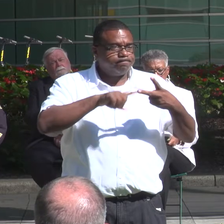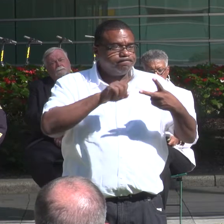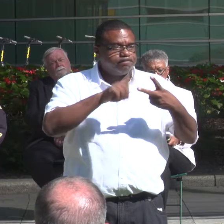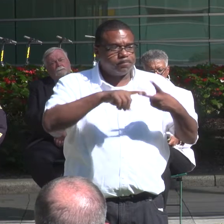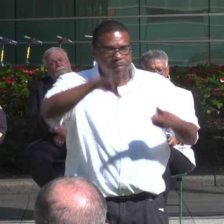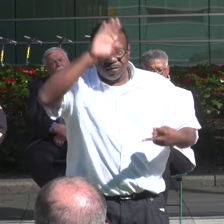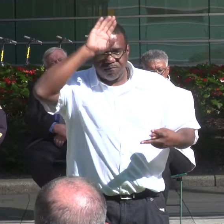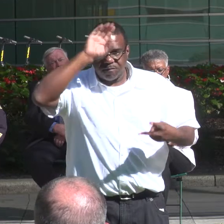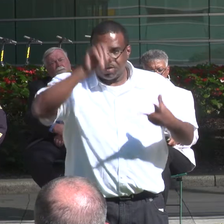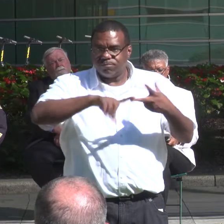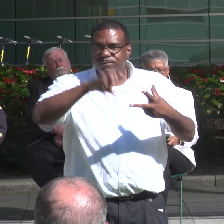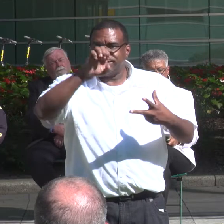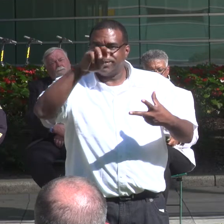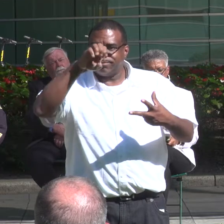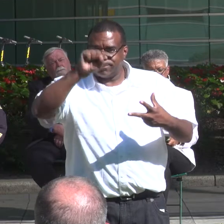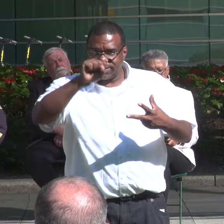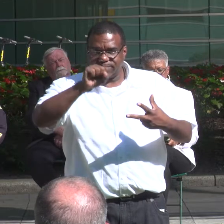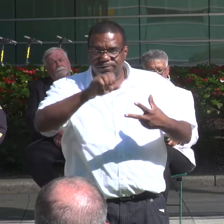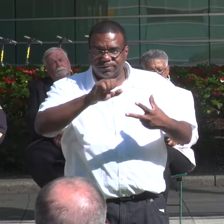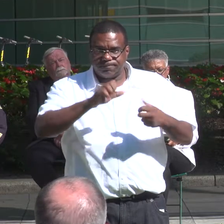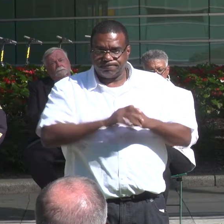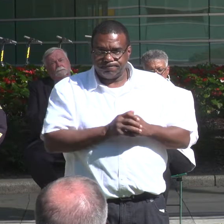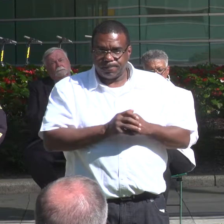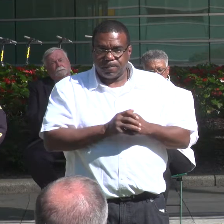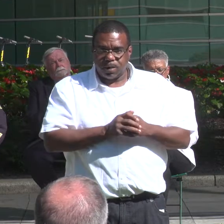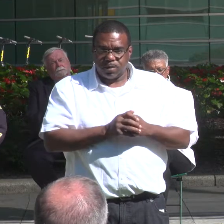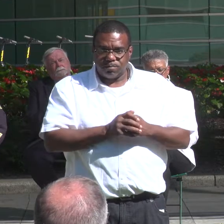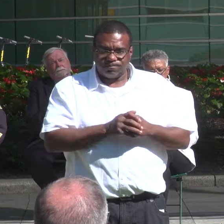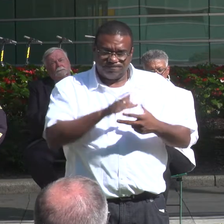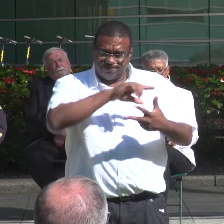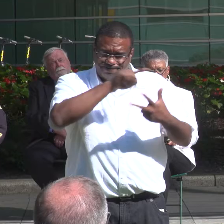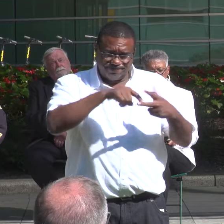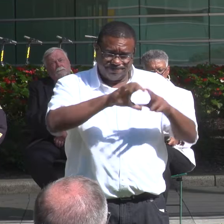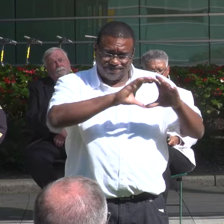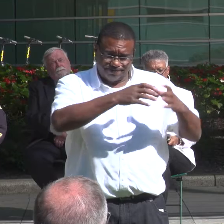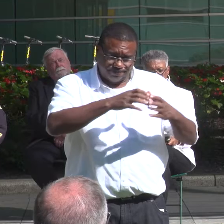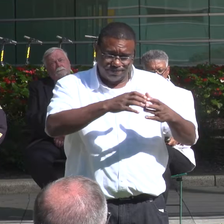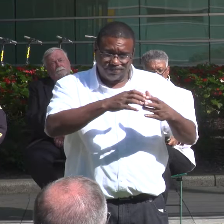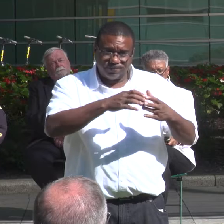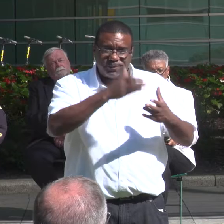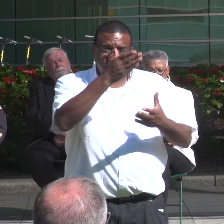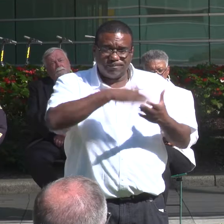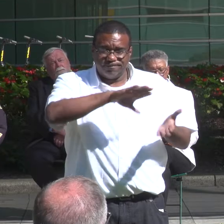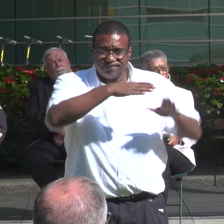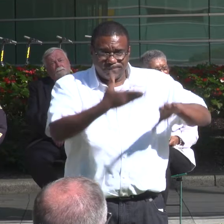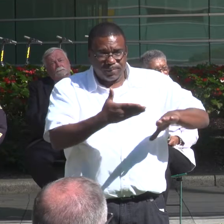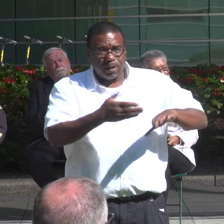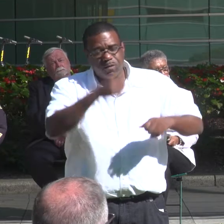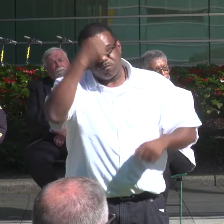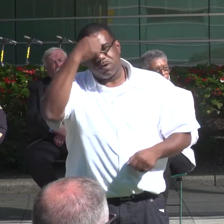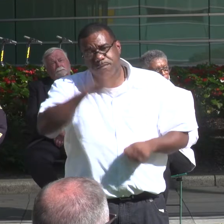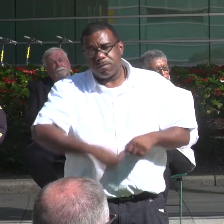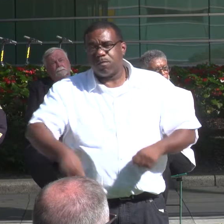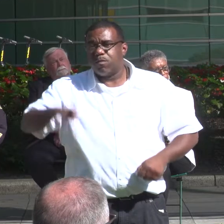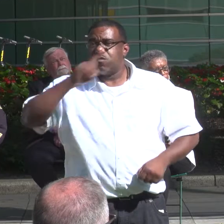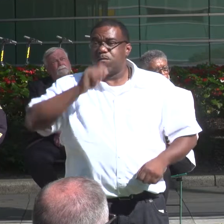FIRE AND EMS WHO LOST THEIR LIVES WE REMEMBER THE PRIVATE